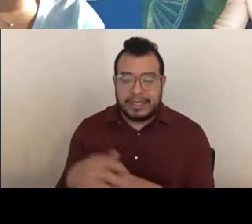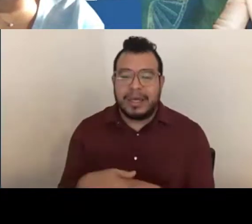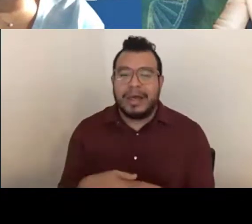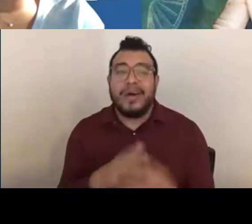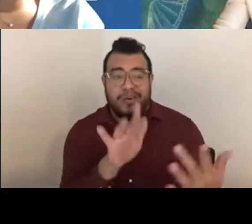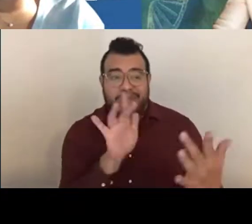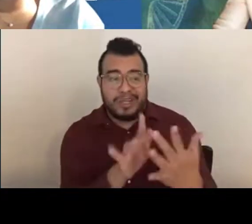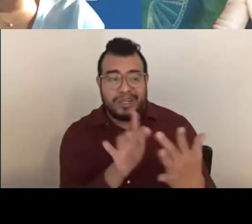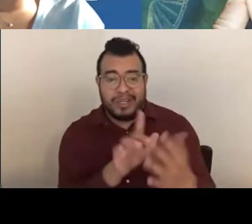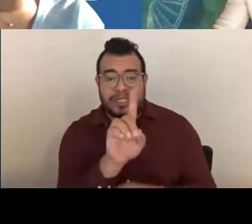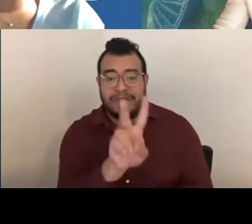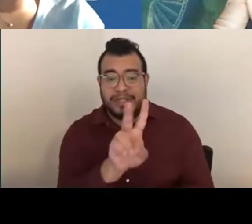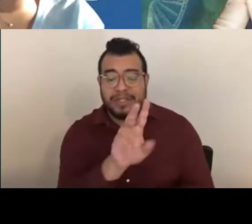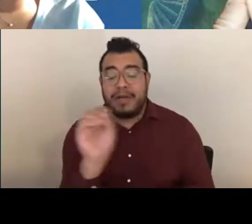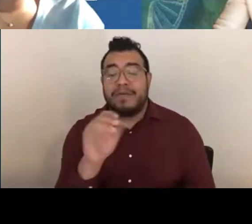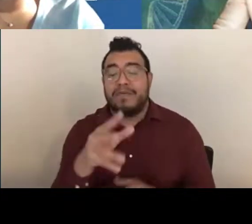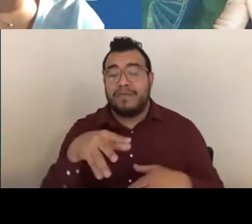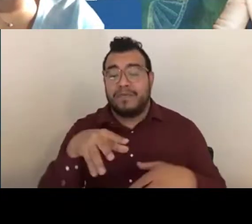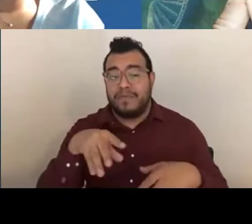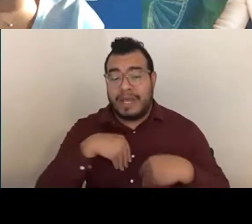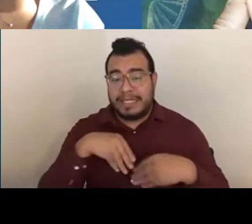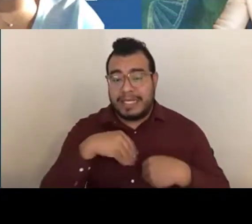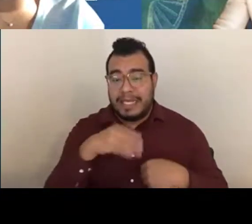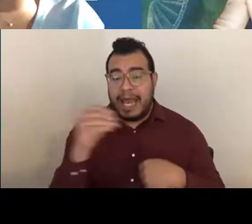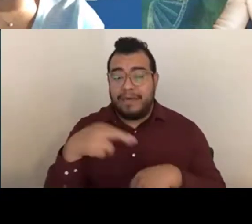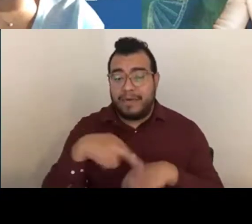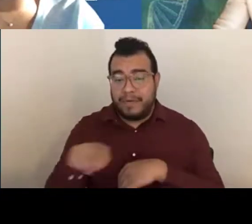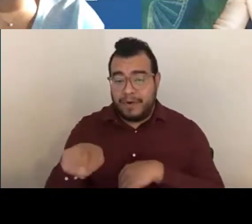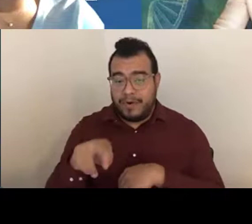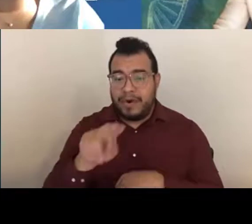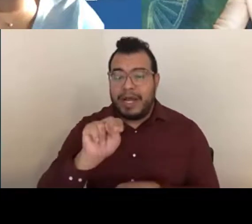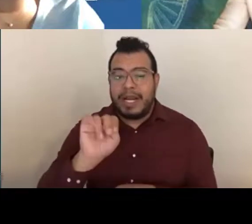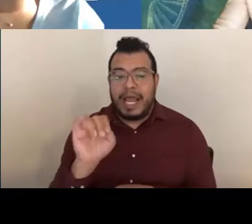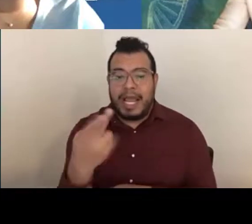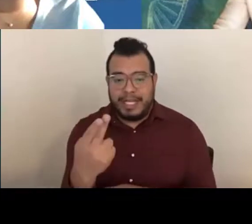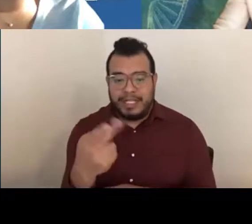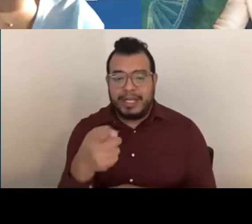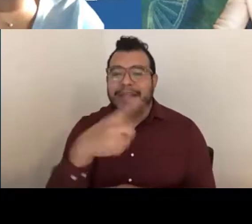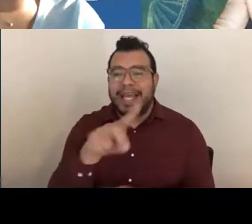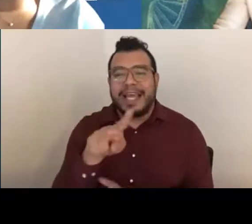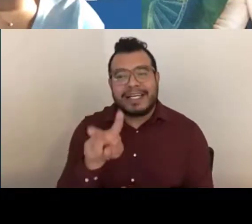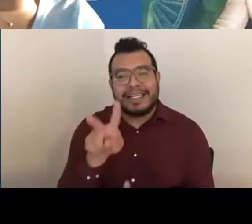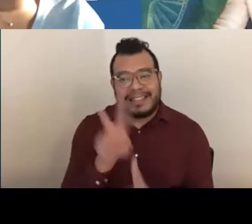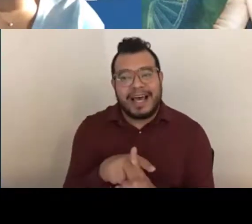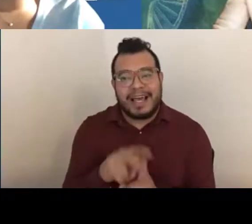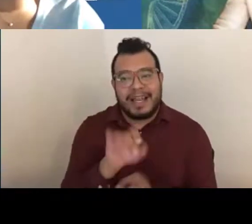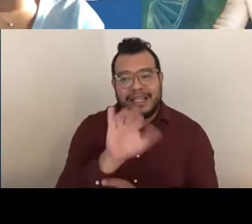of Receipt and Referral at NIH, because they assign the institutes and centers